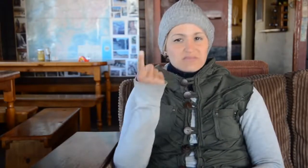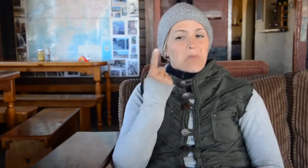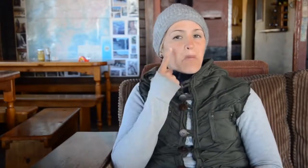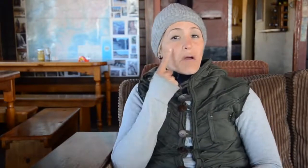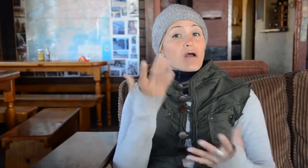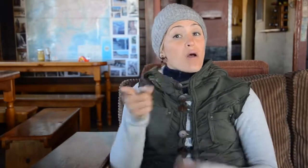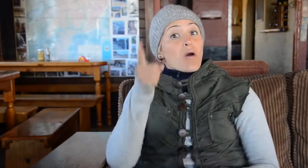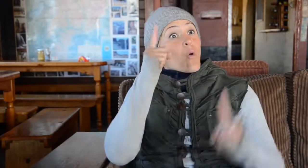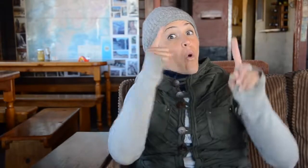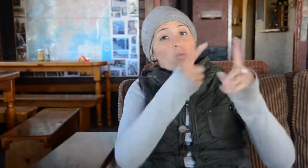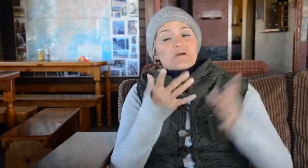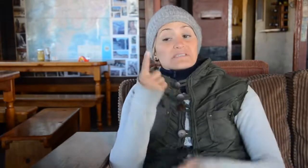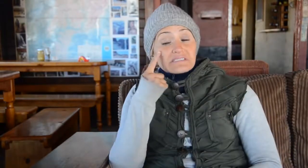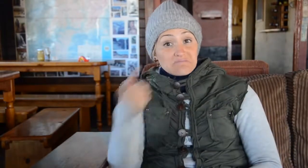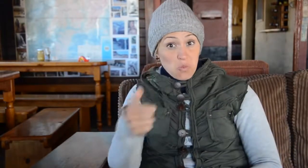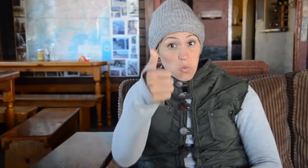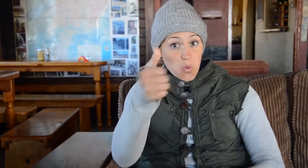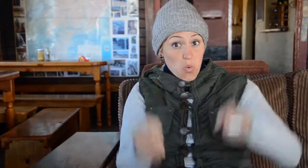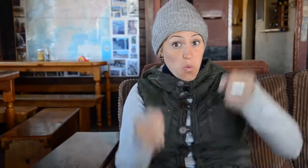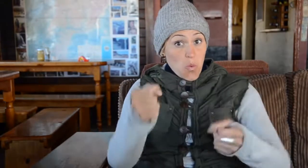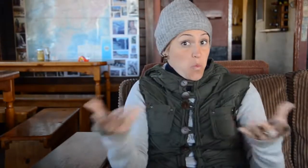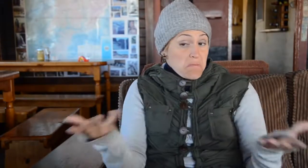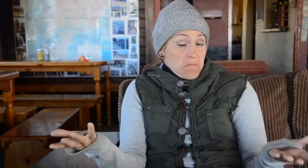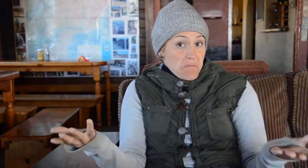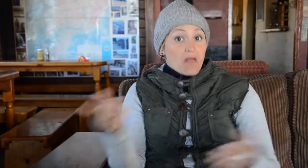the road on their 4x4’s and testing out